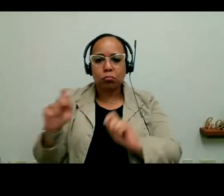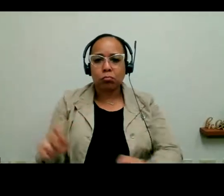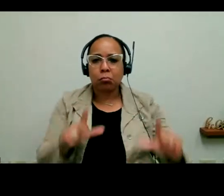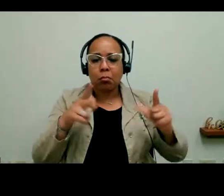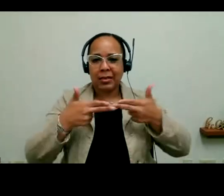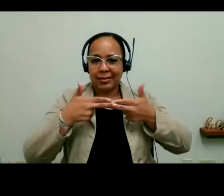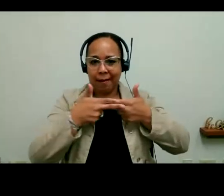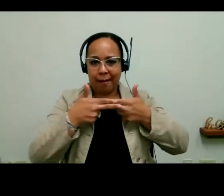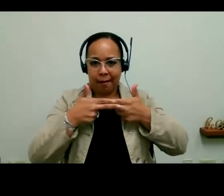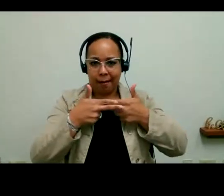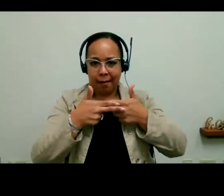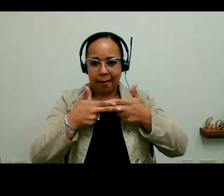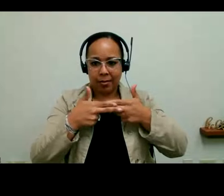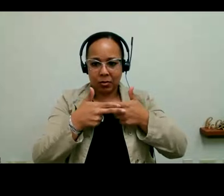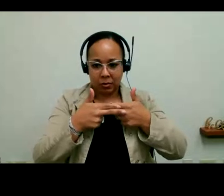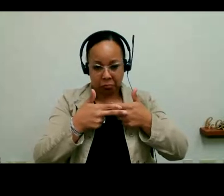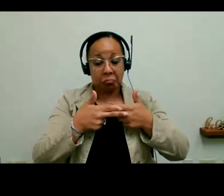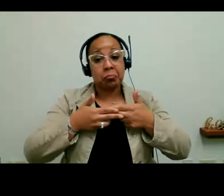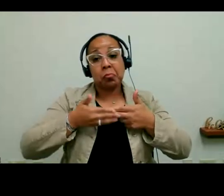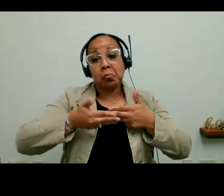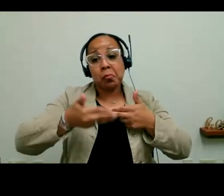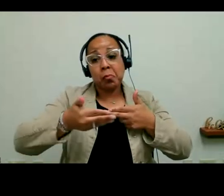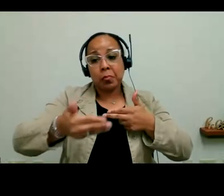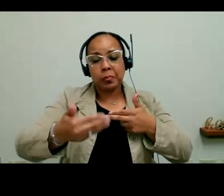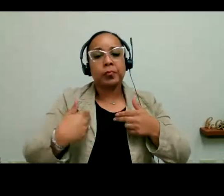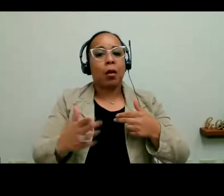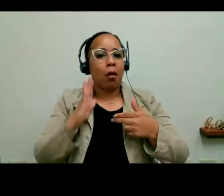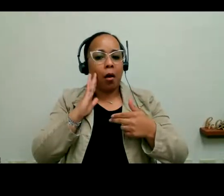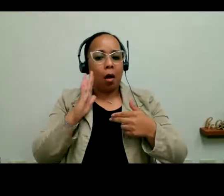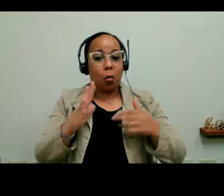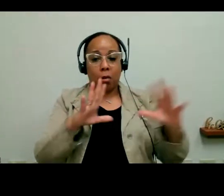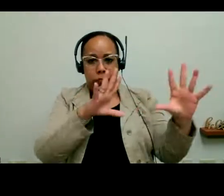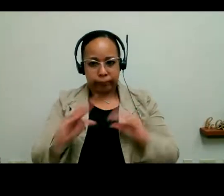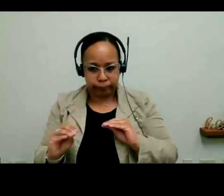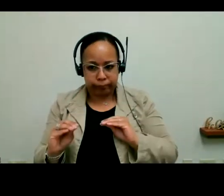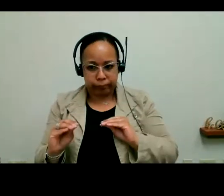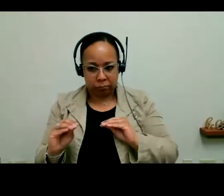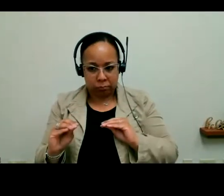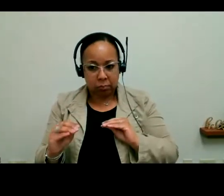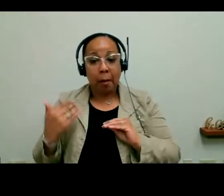then at one point I'm going to -- two points I'm going to take down the